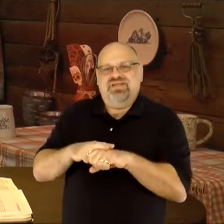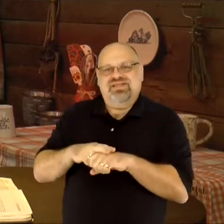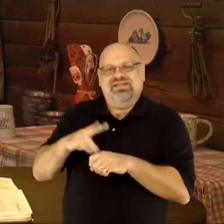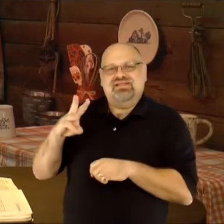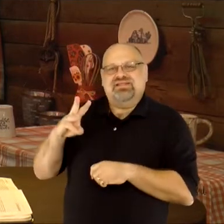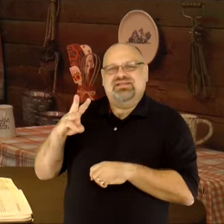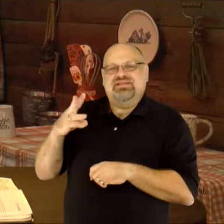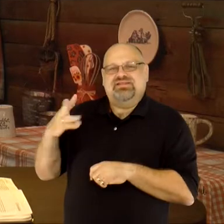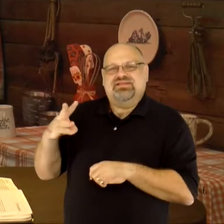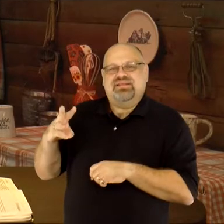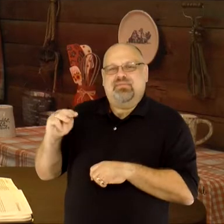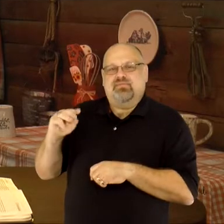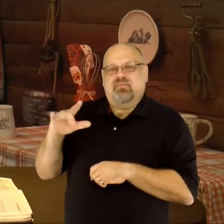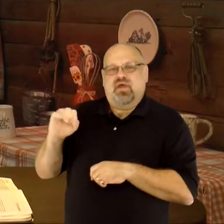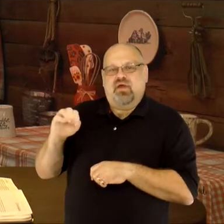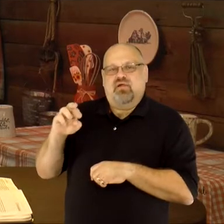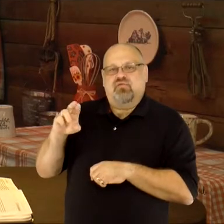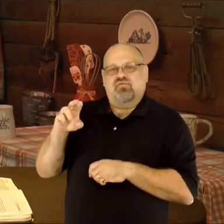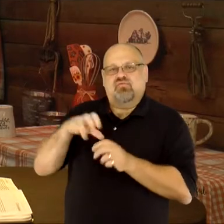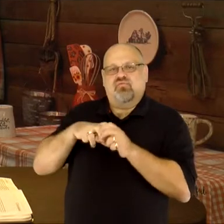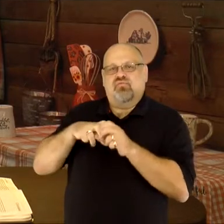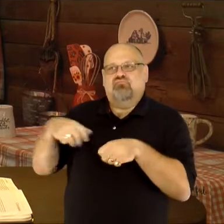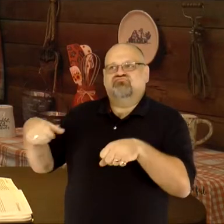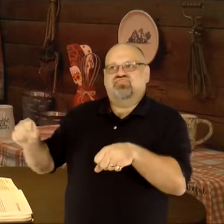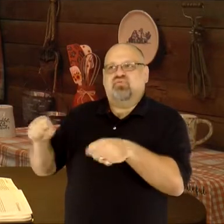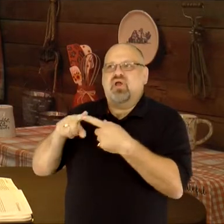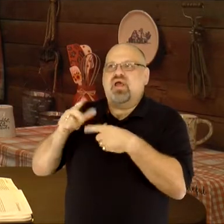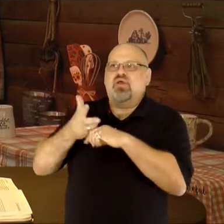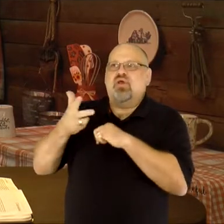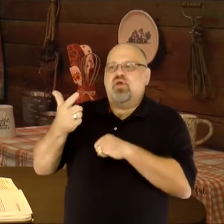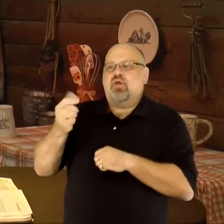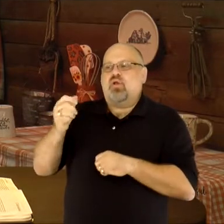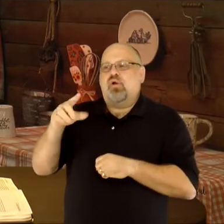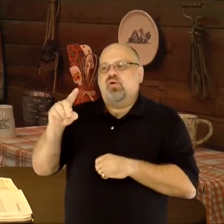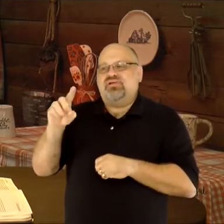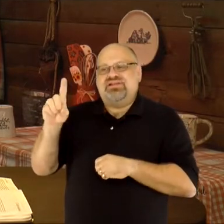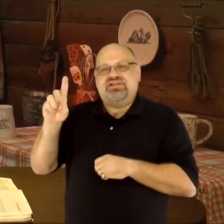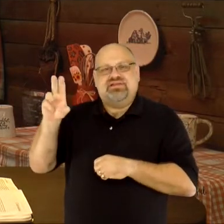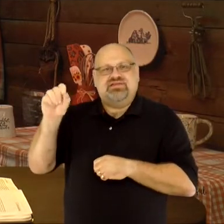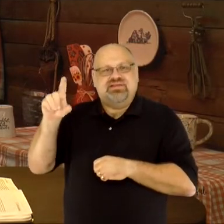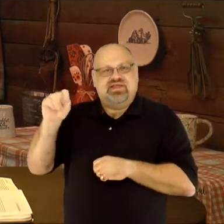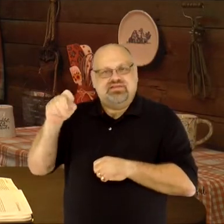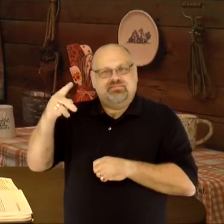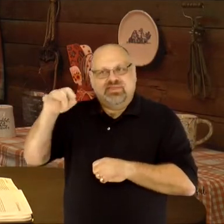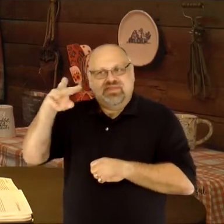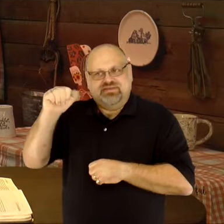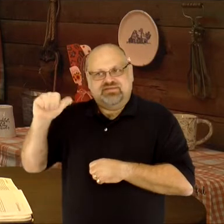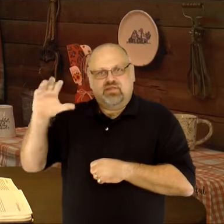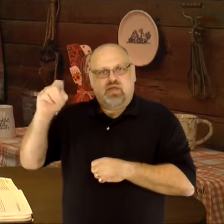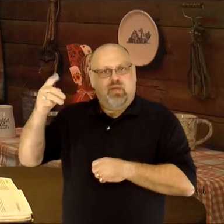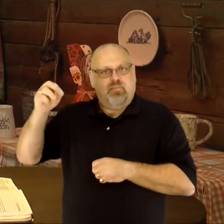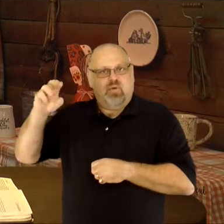ride to Gold Dust Pizza in Copperopolis, or a trip across town to Smack Pie generally hit the spot